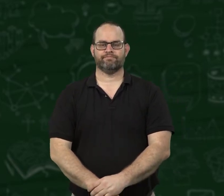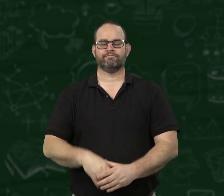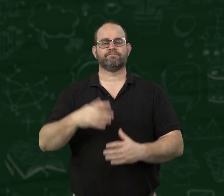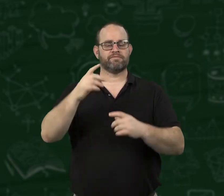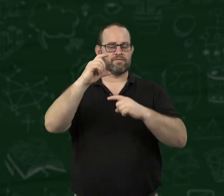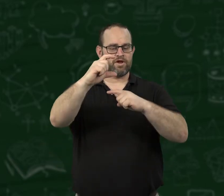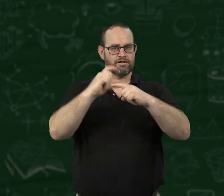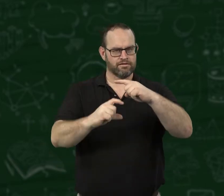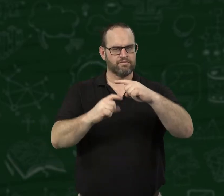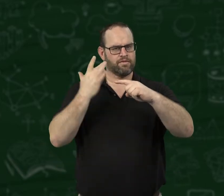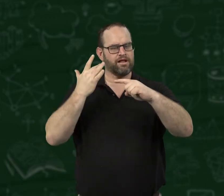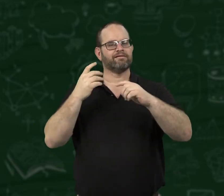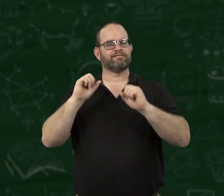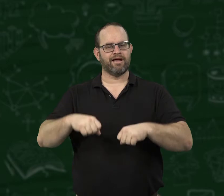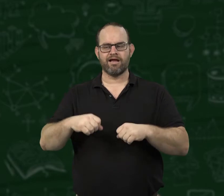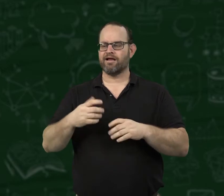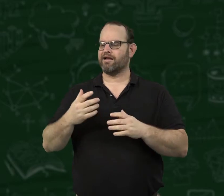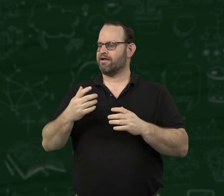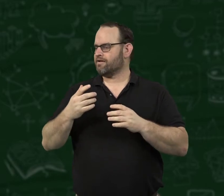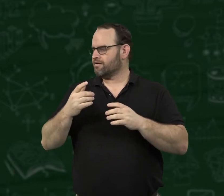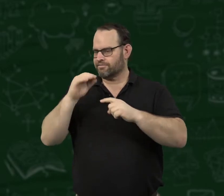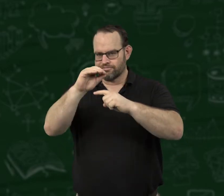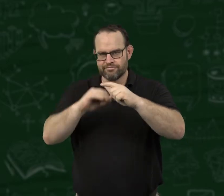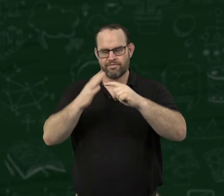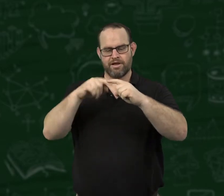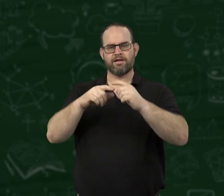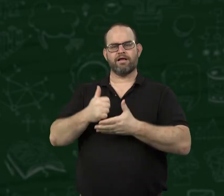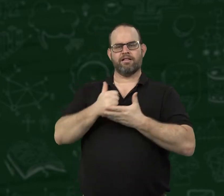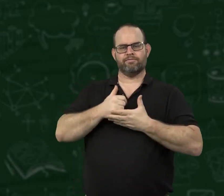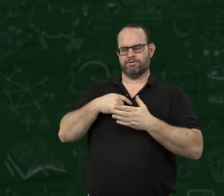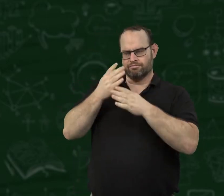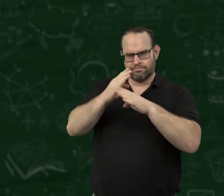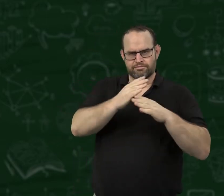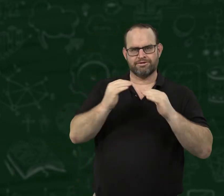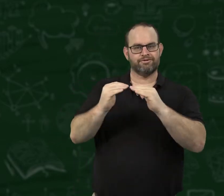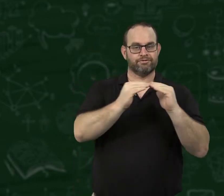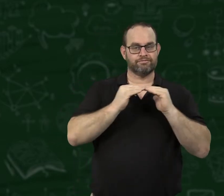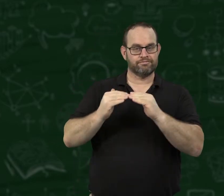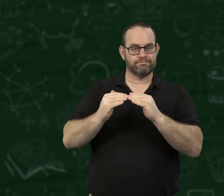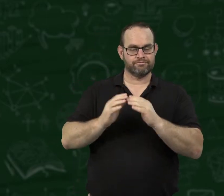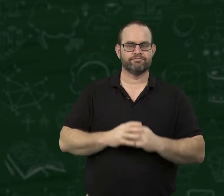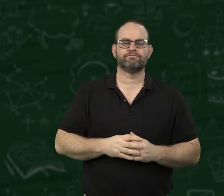We use fractions to help us divide numbers equally.